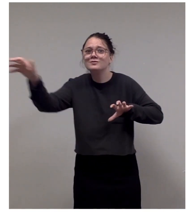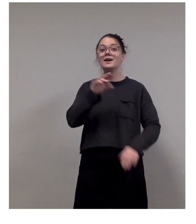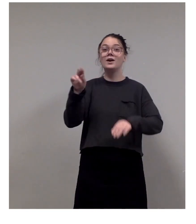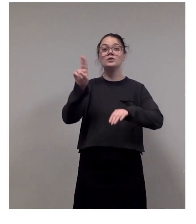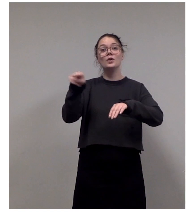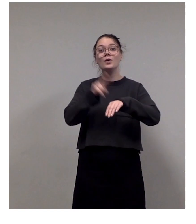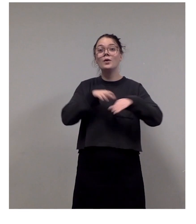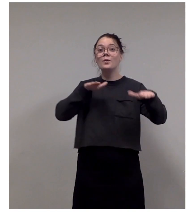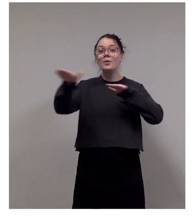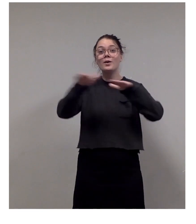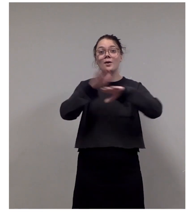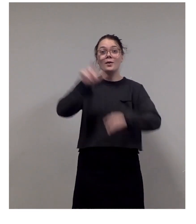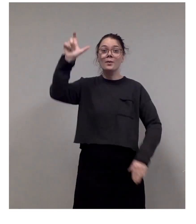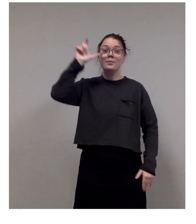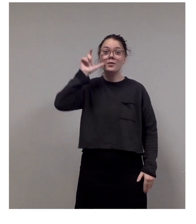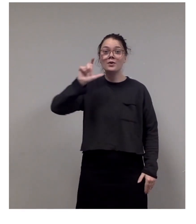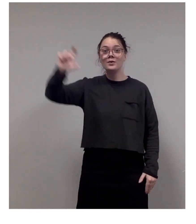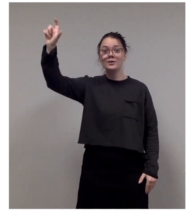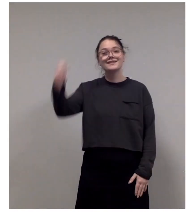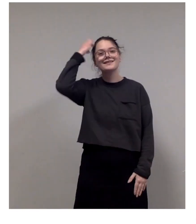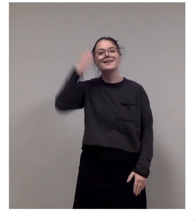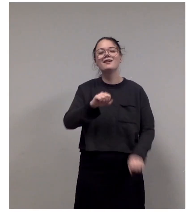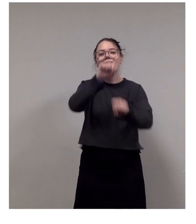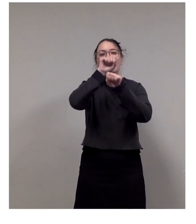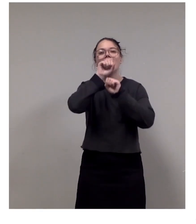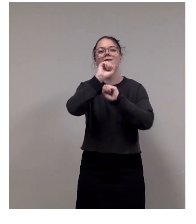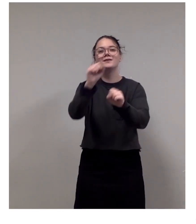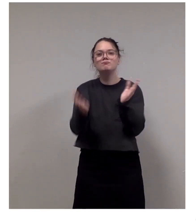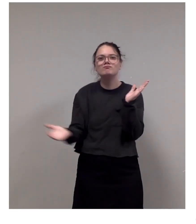Esther likes to recreate the solar system